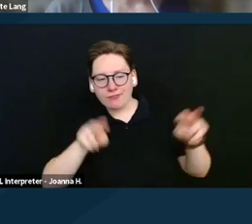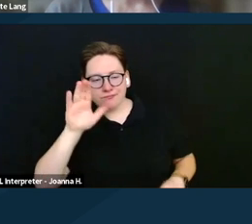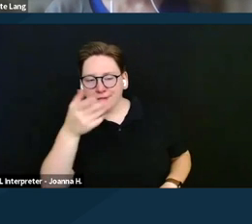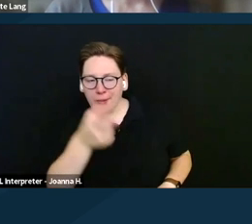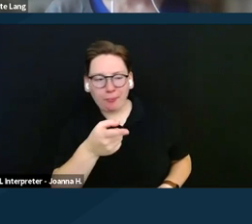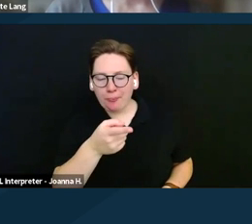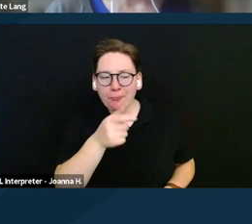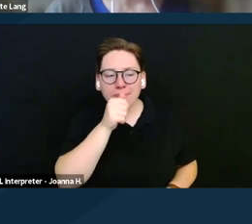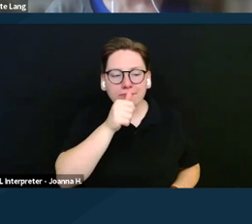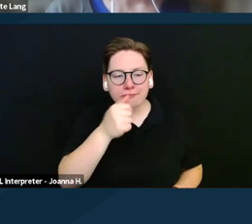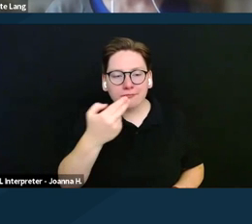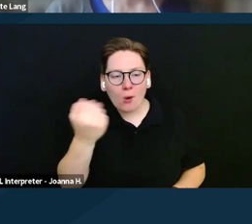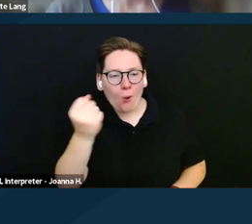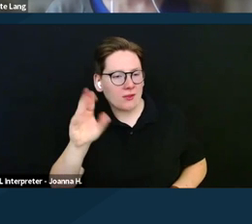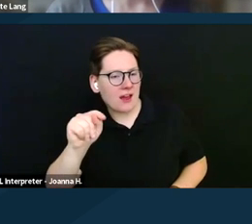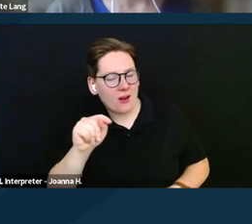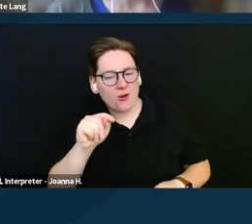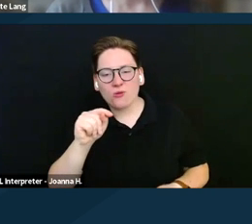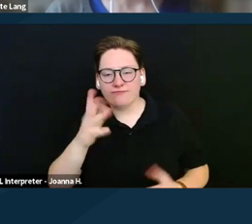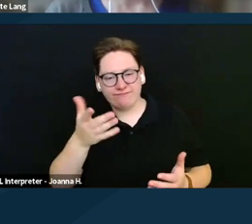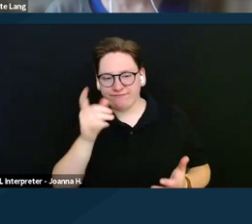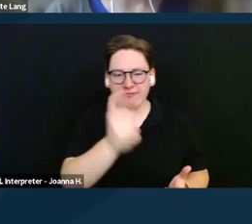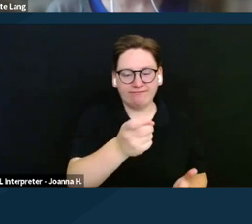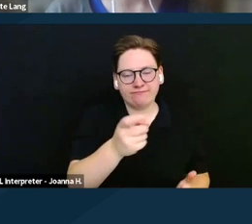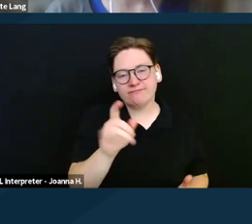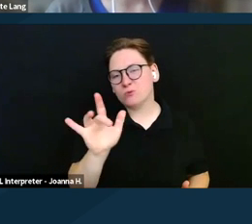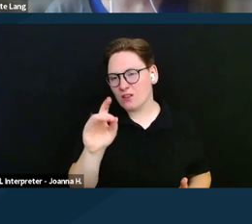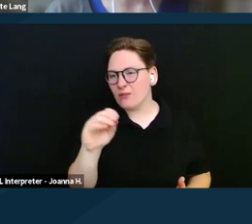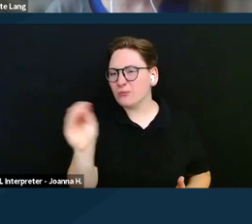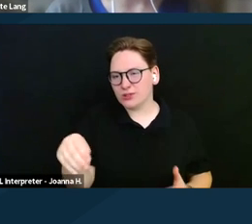then the couple is subject to the same 25% reduction